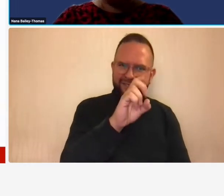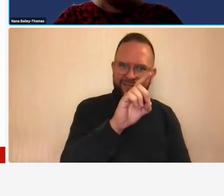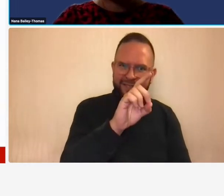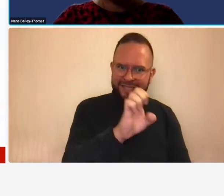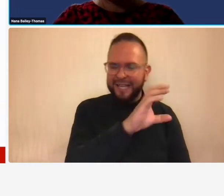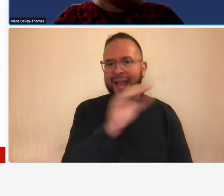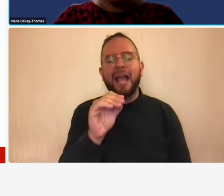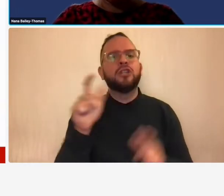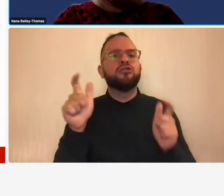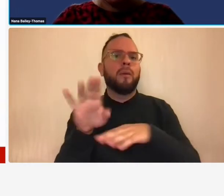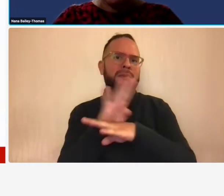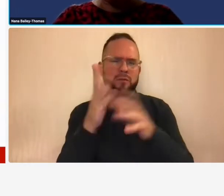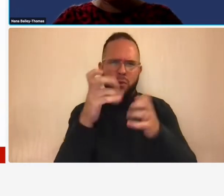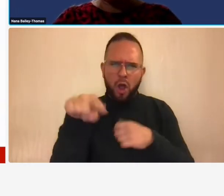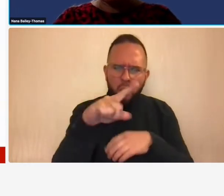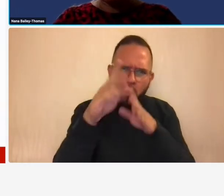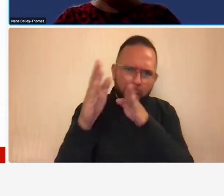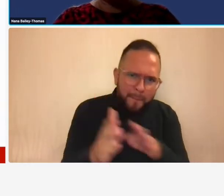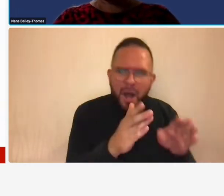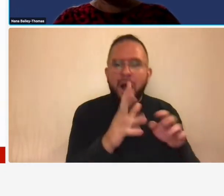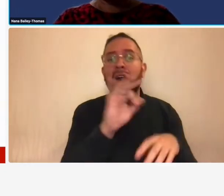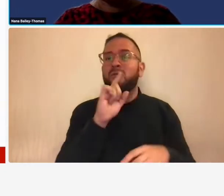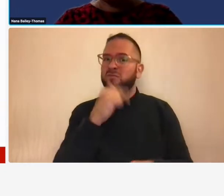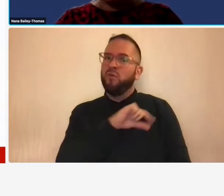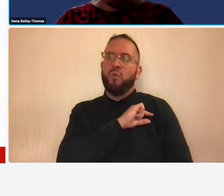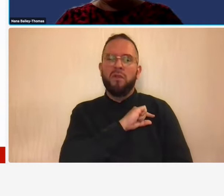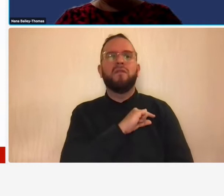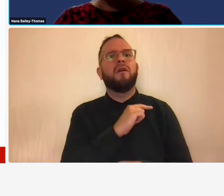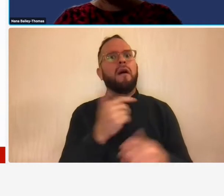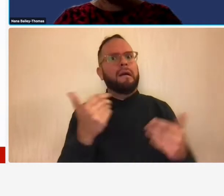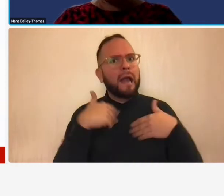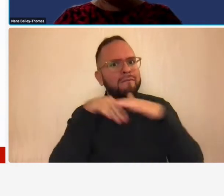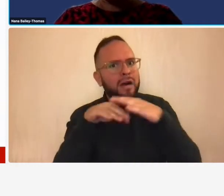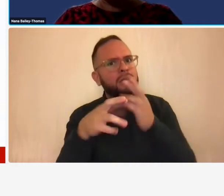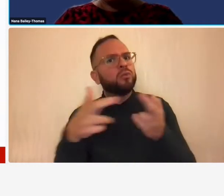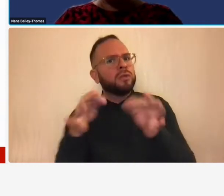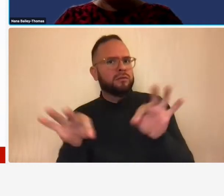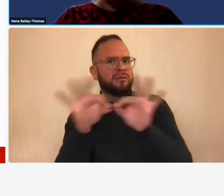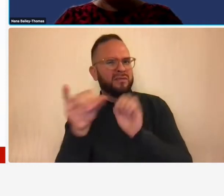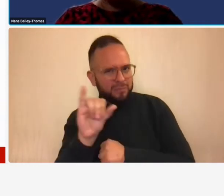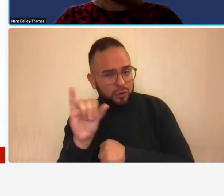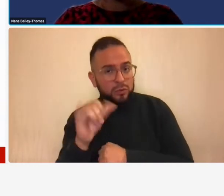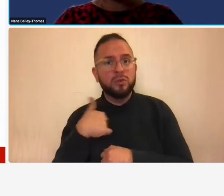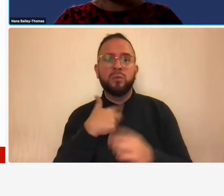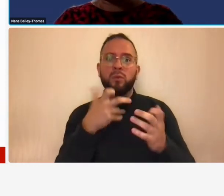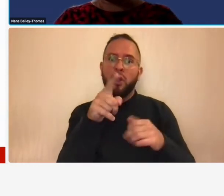qualified and have access to information resources they need to sustain grow and expand their firms